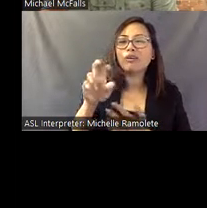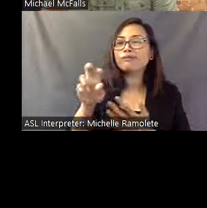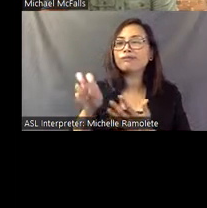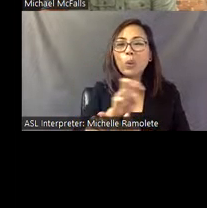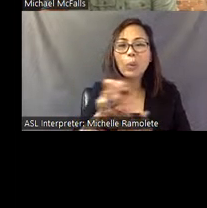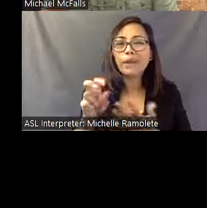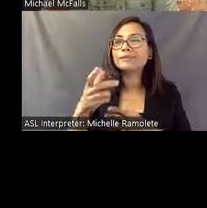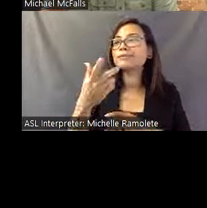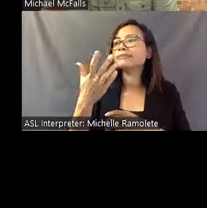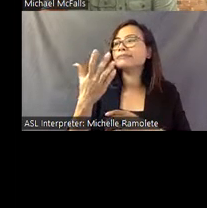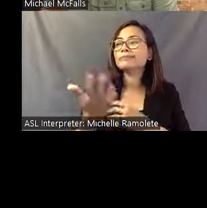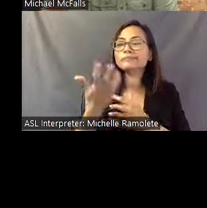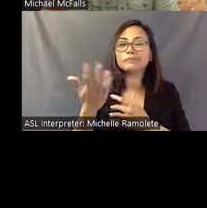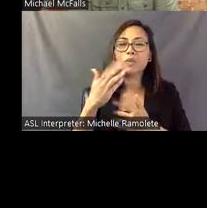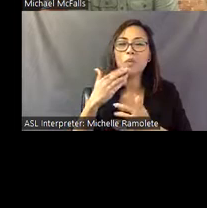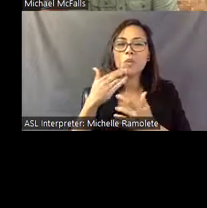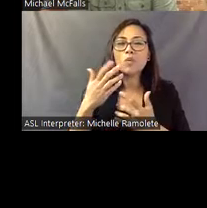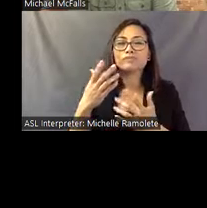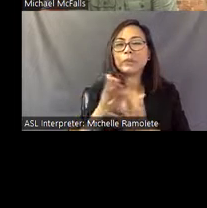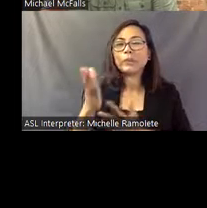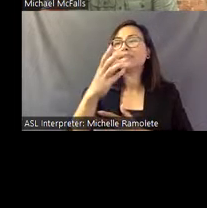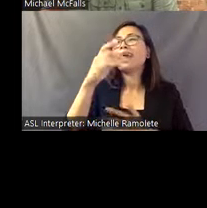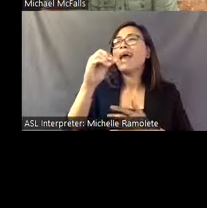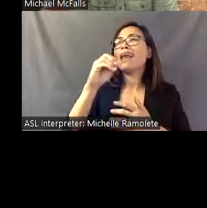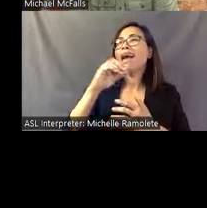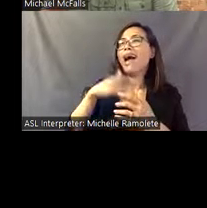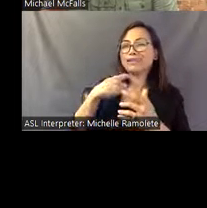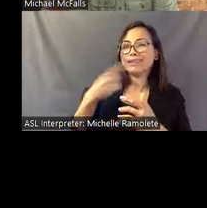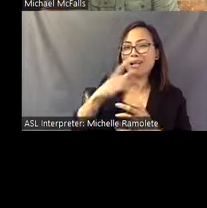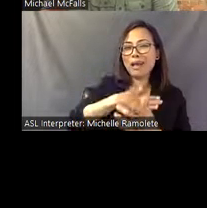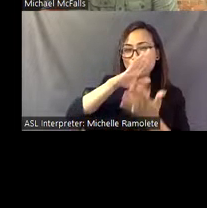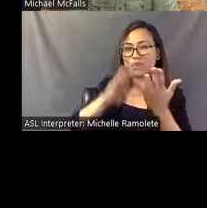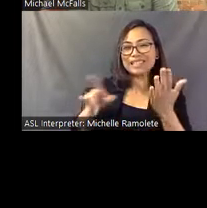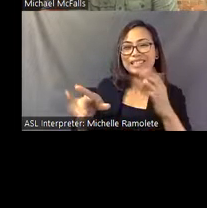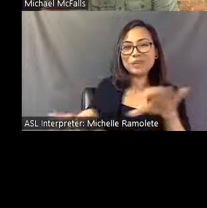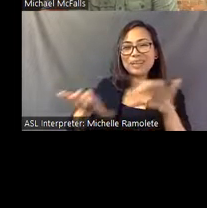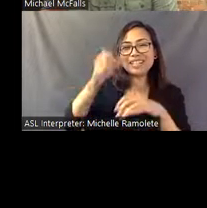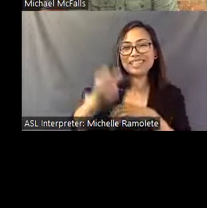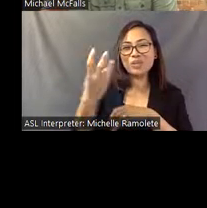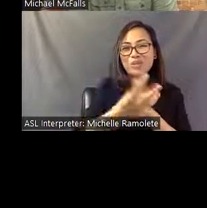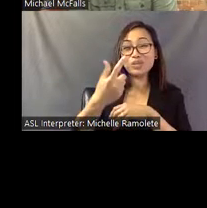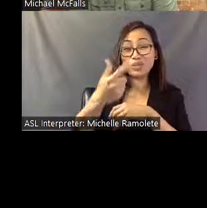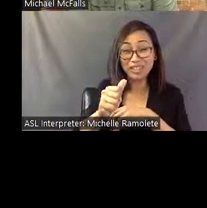And often I have to point out to my students when we're out there: he's doing this in southwest Georgia in 1956.